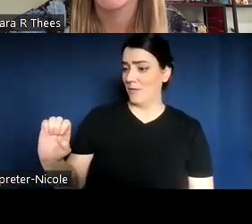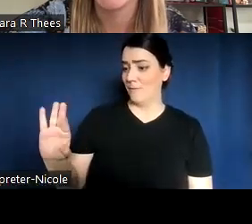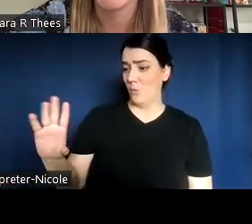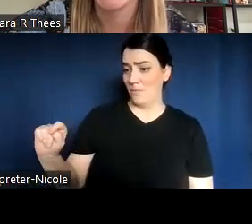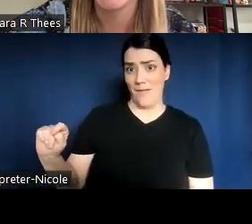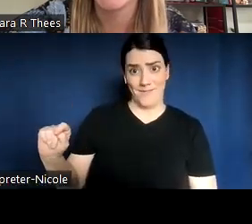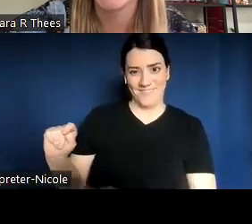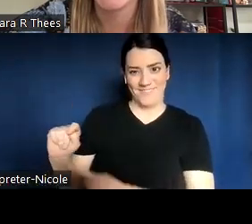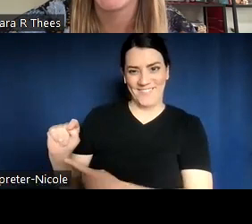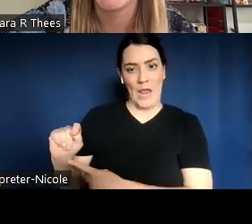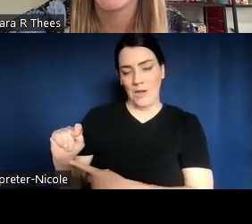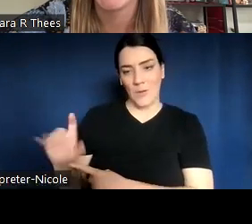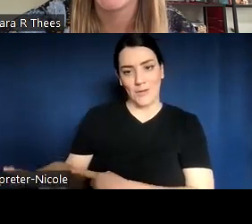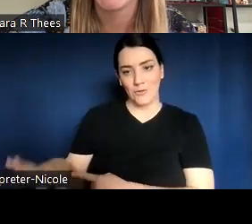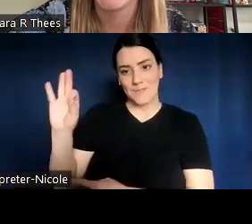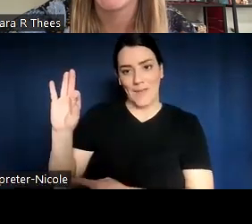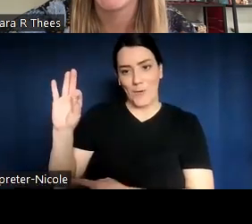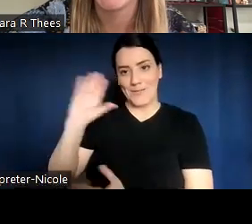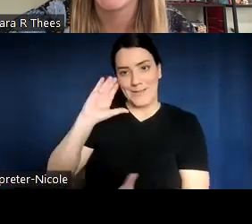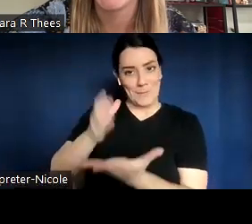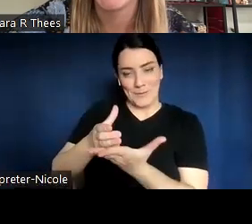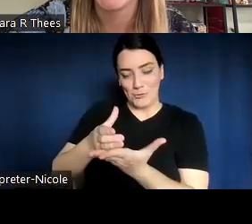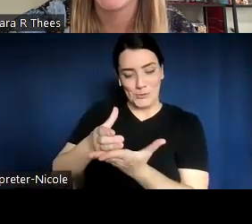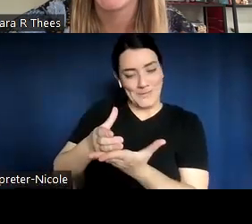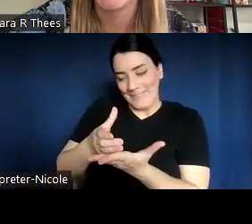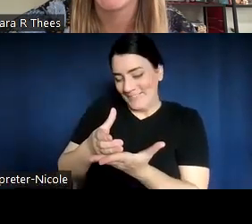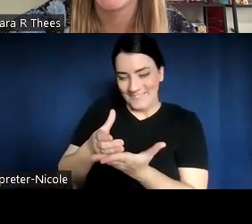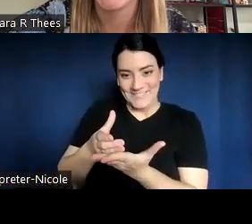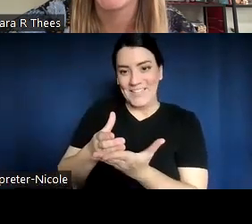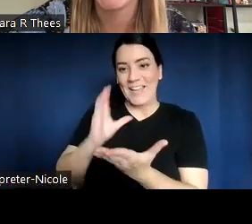Unfortunately, it's openly licensed and it's just a picture of a, they're called sociograms,